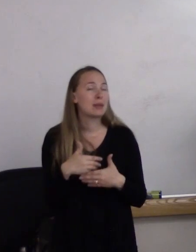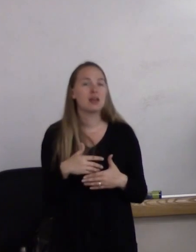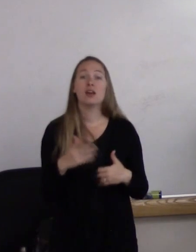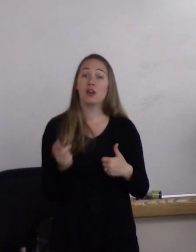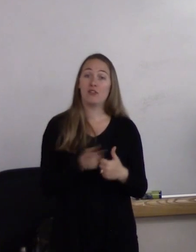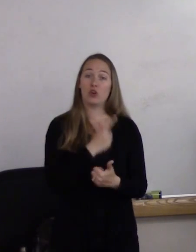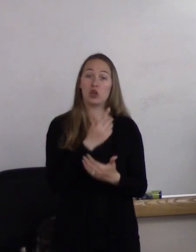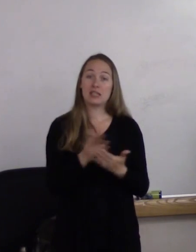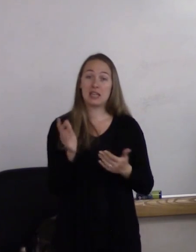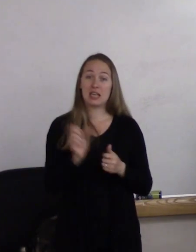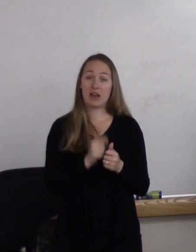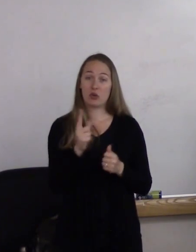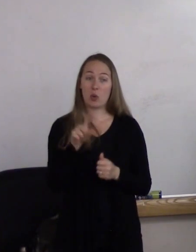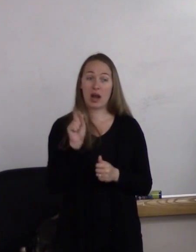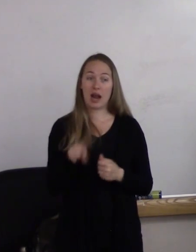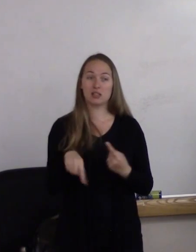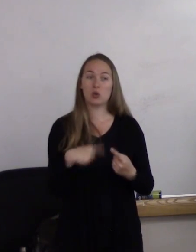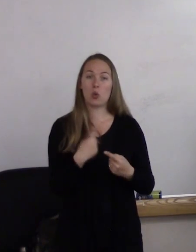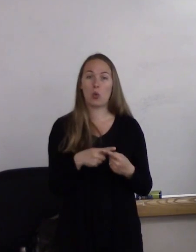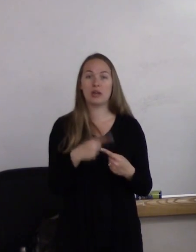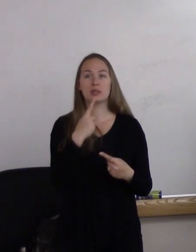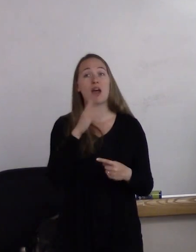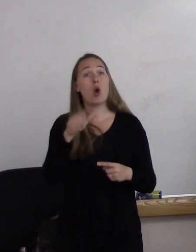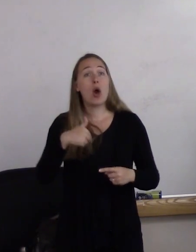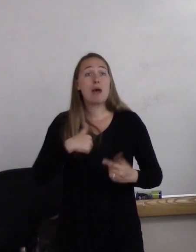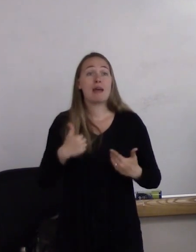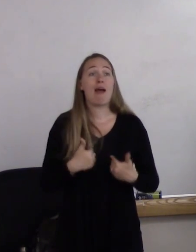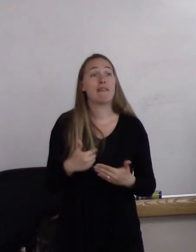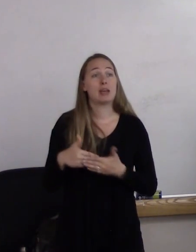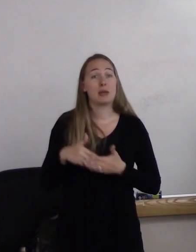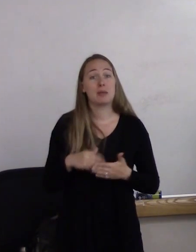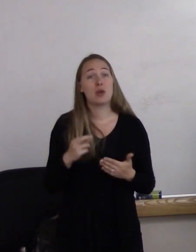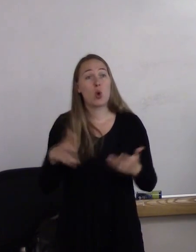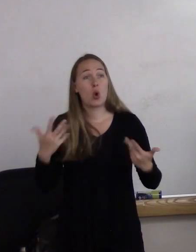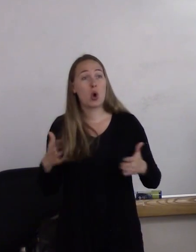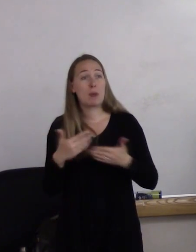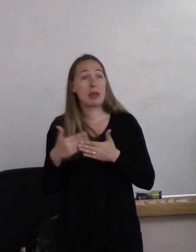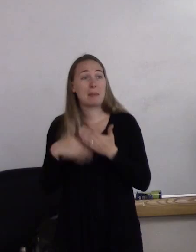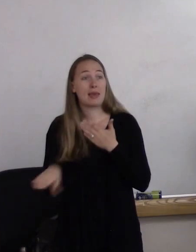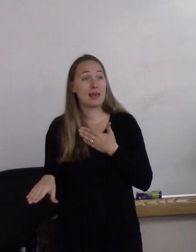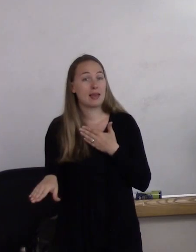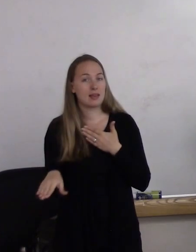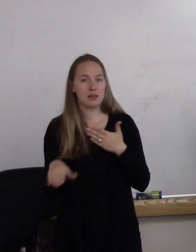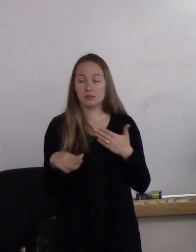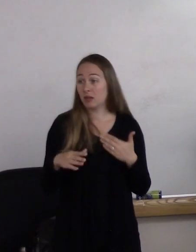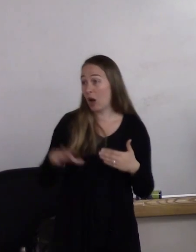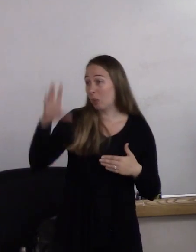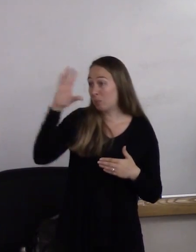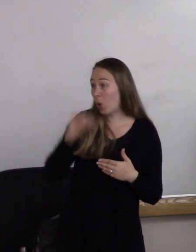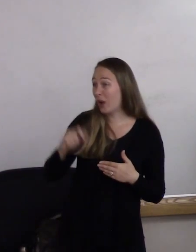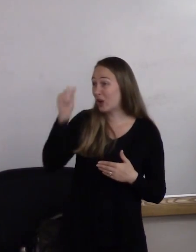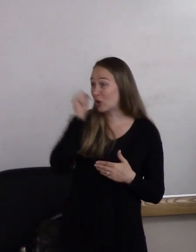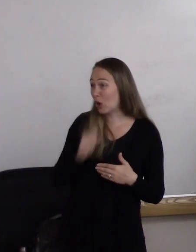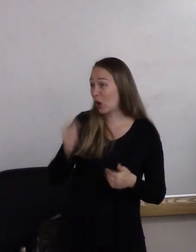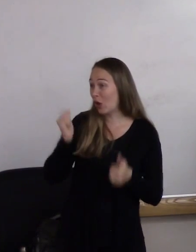everyone asks when you say, "Oh, I'm having a baby," or "I had a baby." Boy or girl. - Is it a boy or a girl?